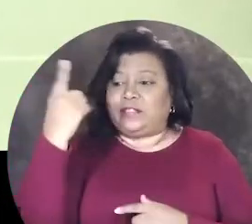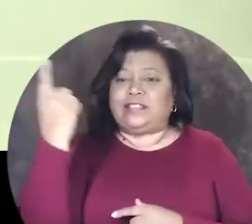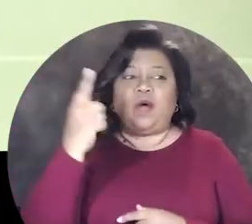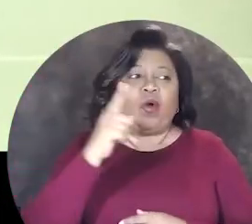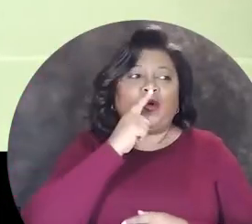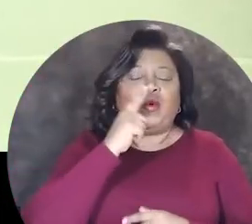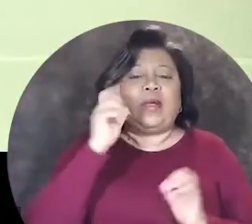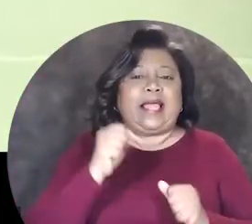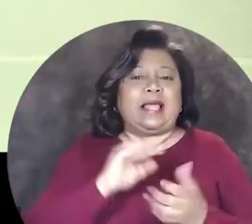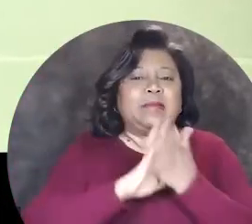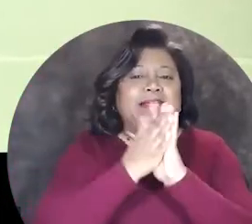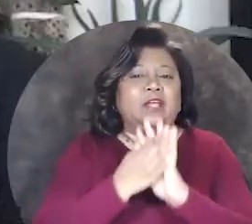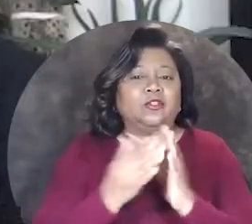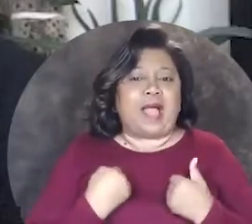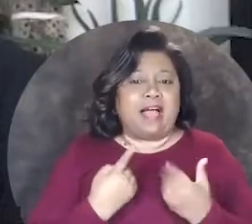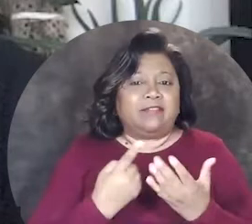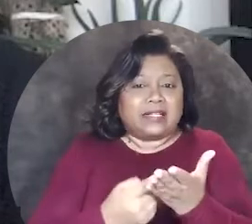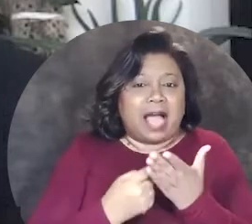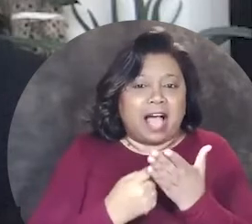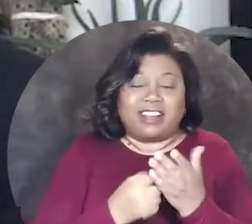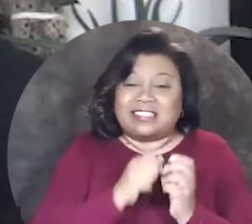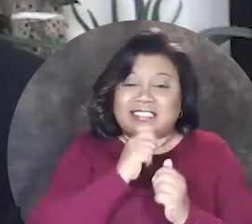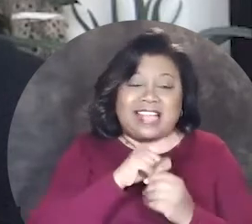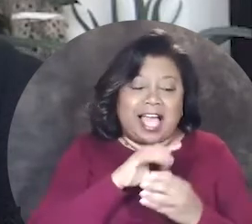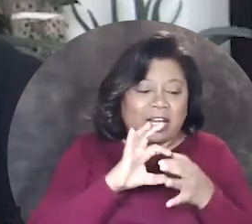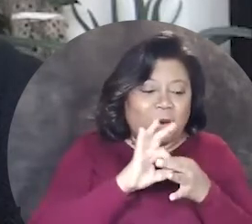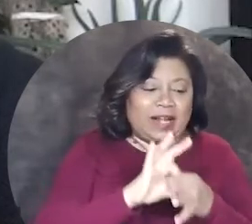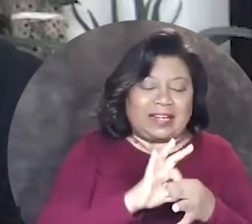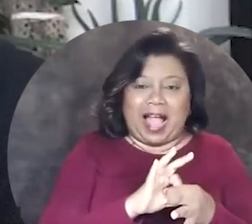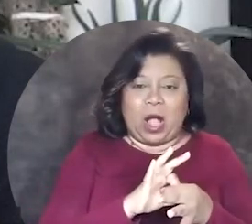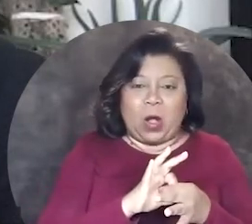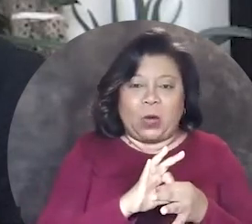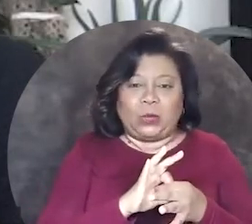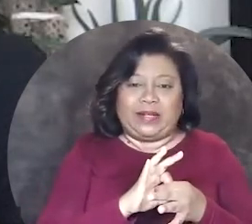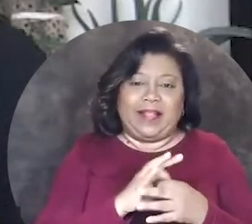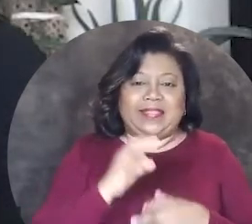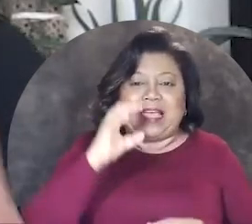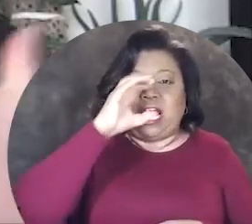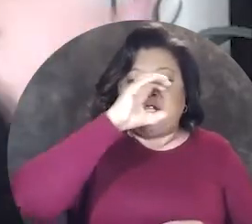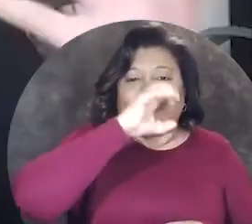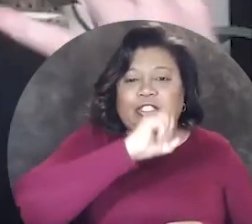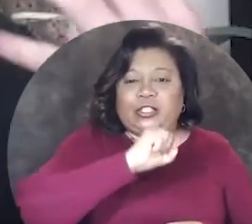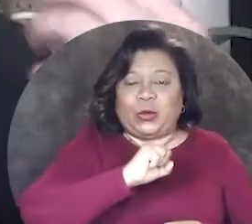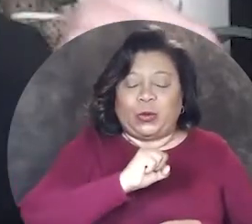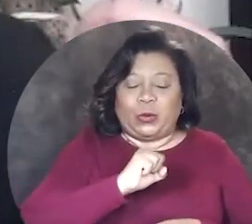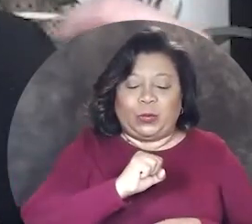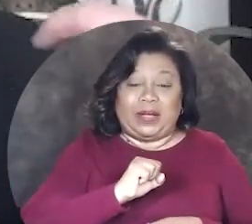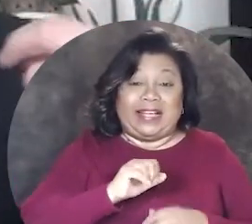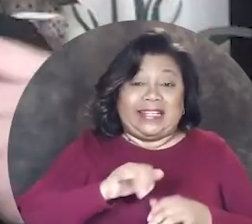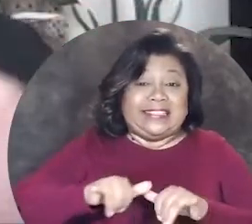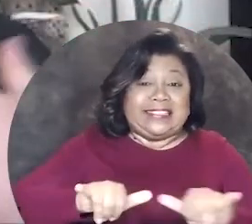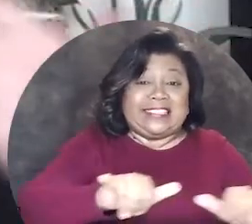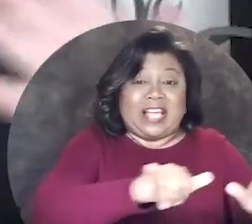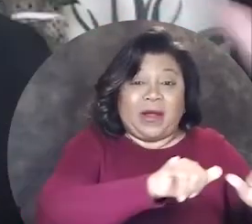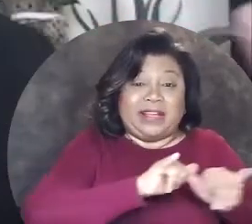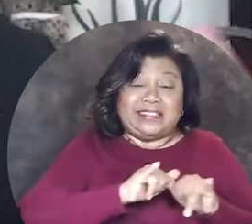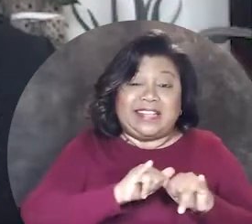for someone so we can begin to have a conversation that's not around the assumed stereotypes that